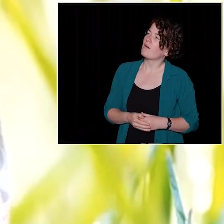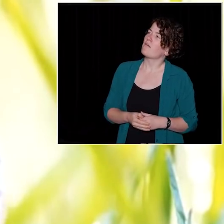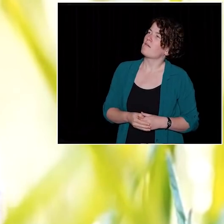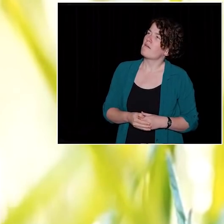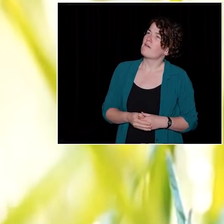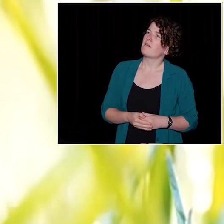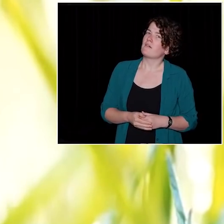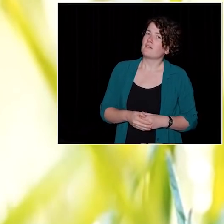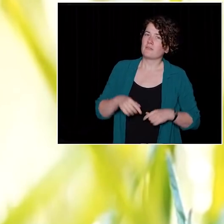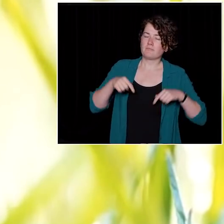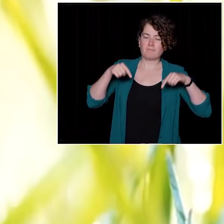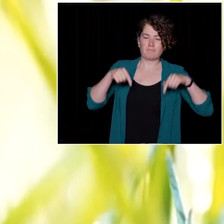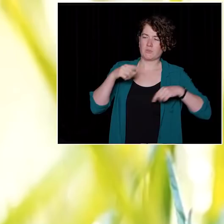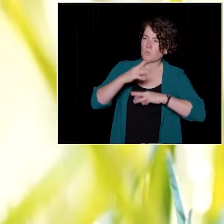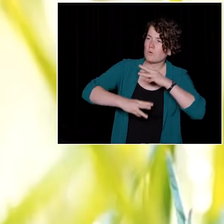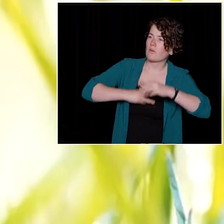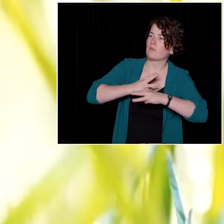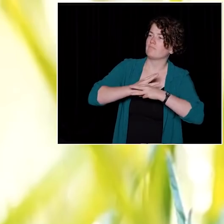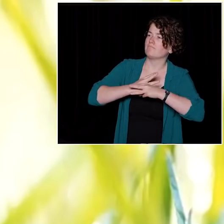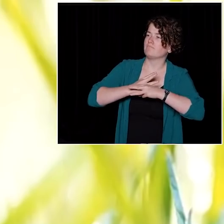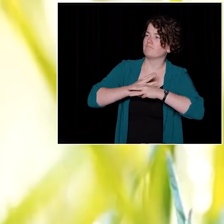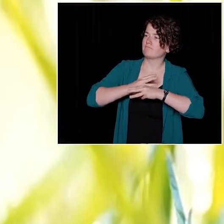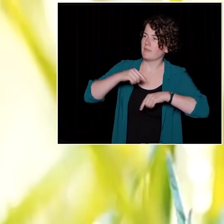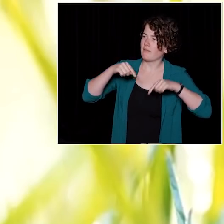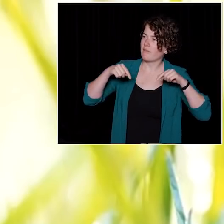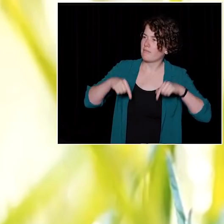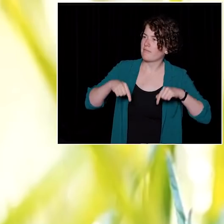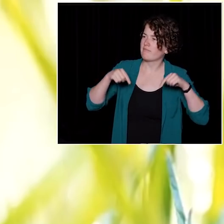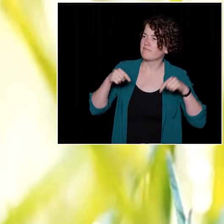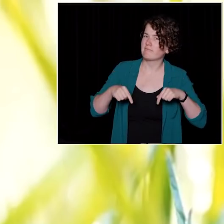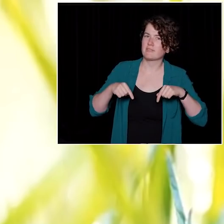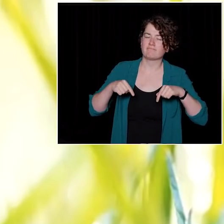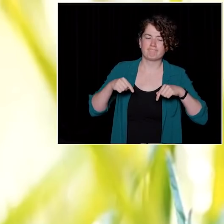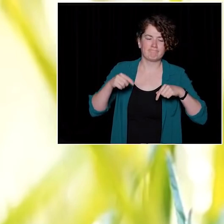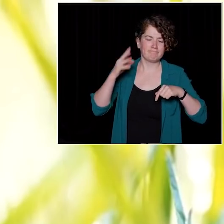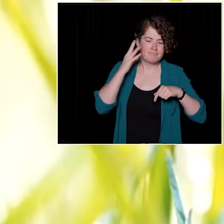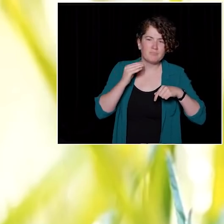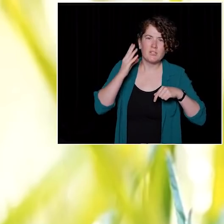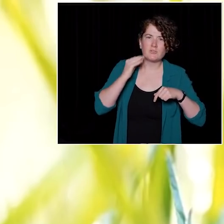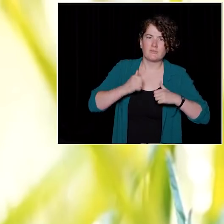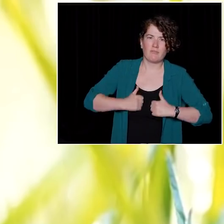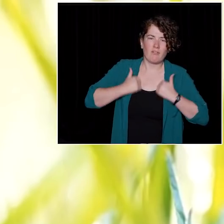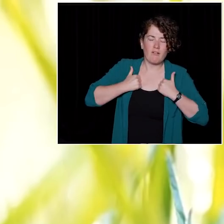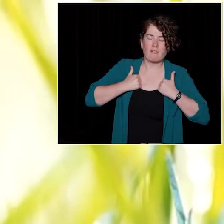in this plane of existence in order to learn the lessons every day.